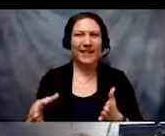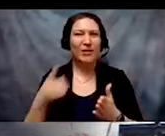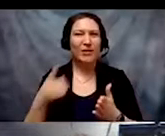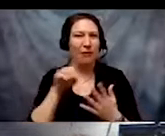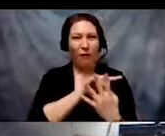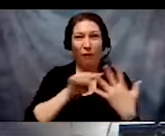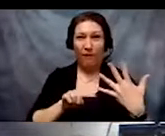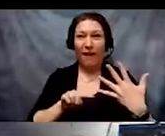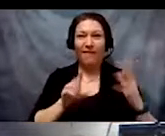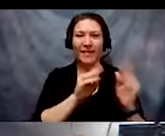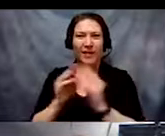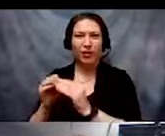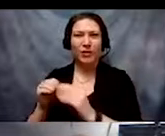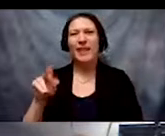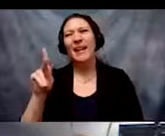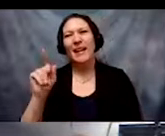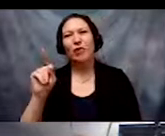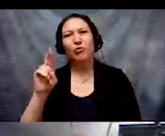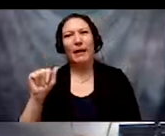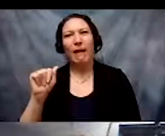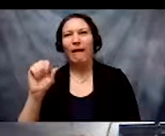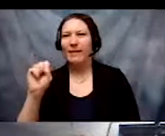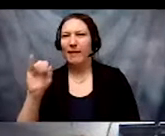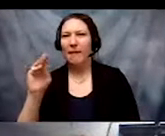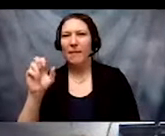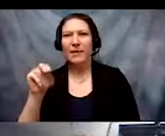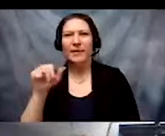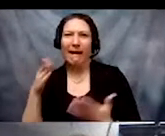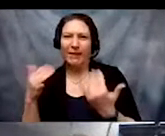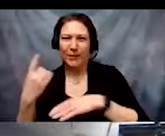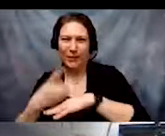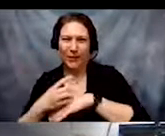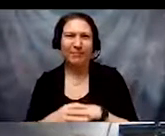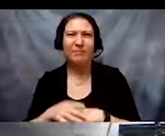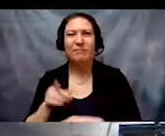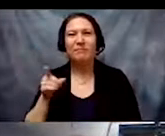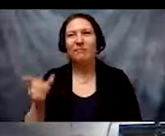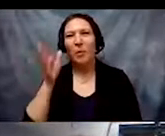Katrina Simons is not with us today. She'll be there for the March and April Sessions.